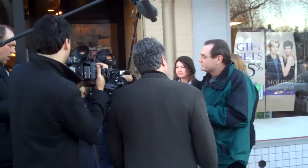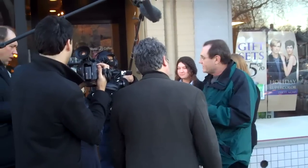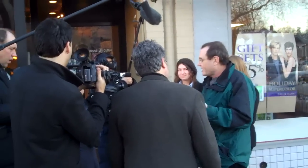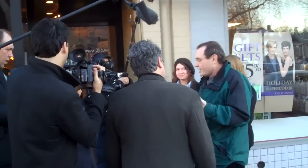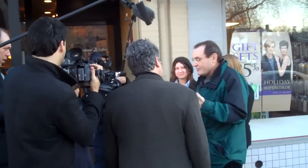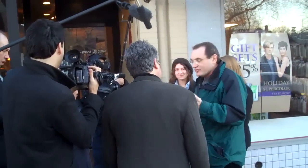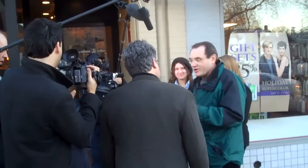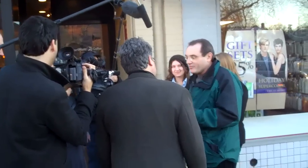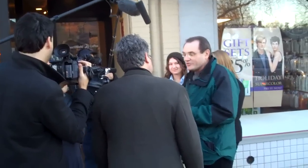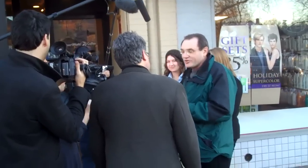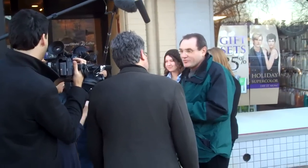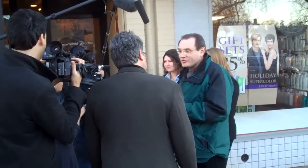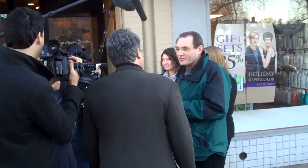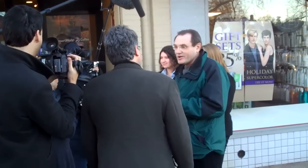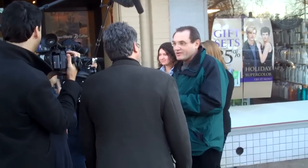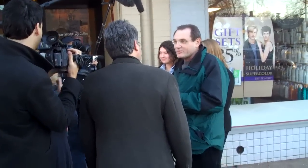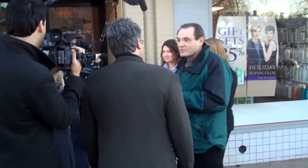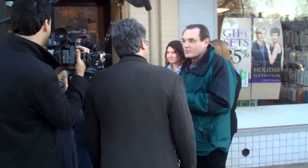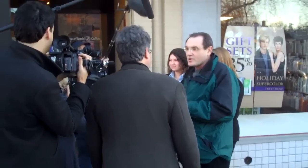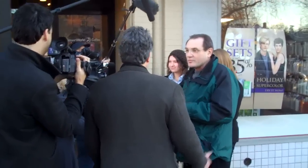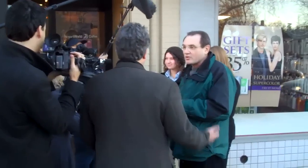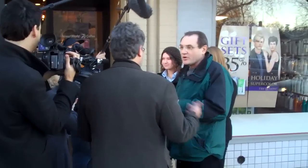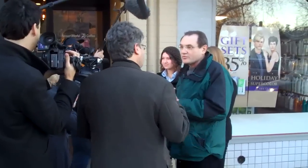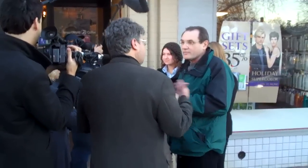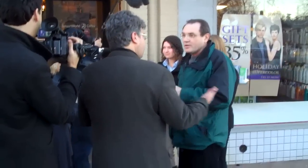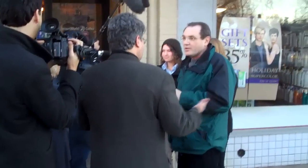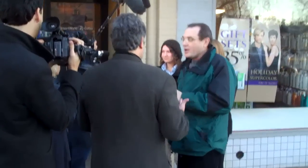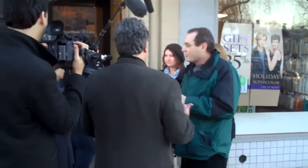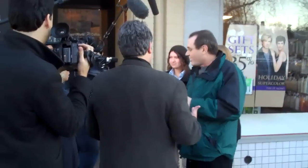PRODUCER: